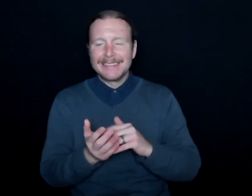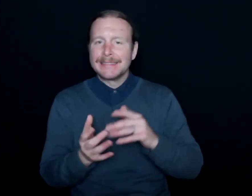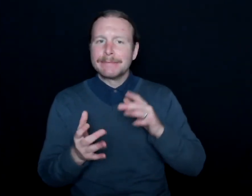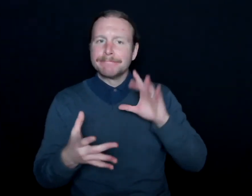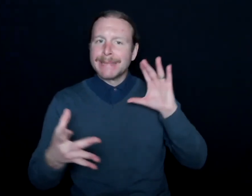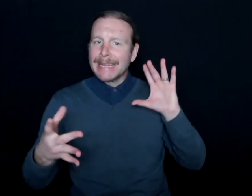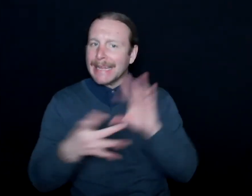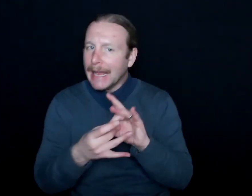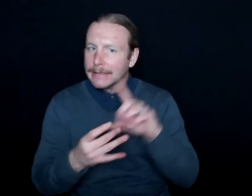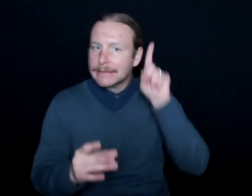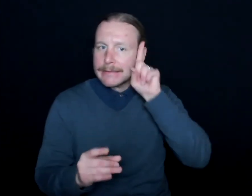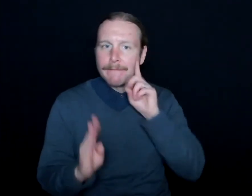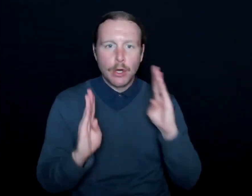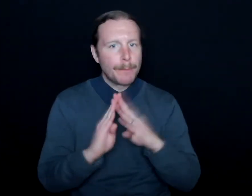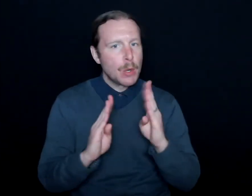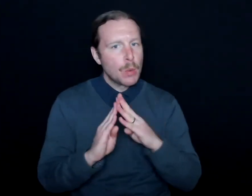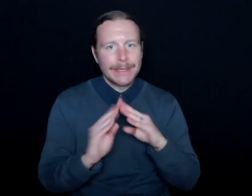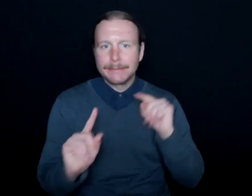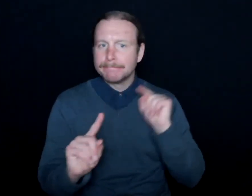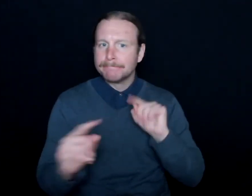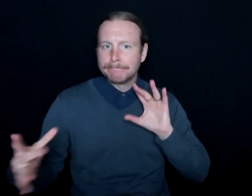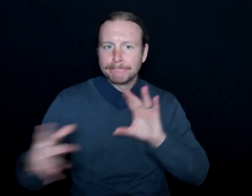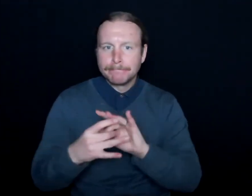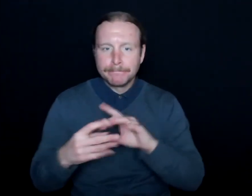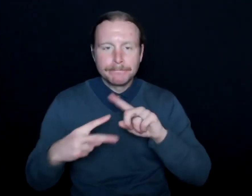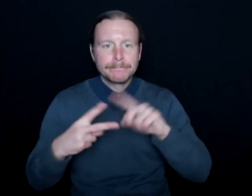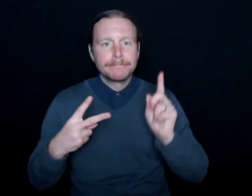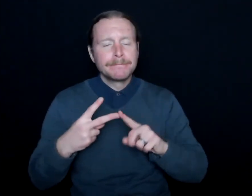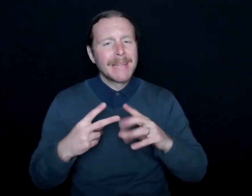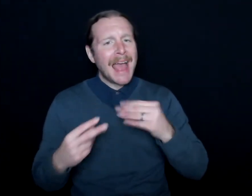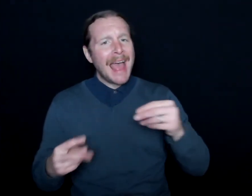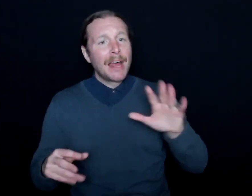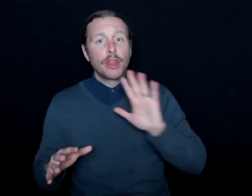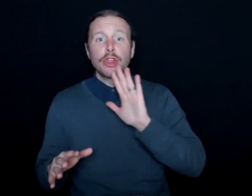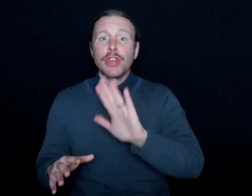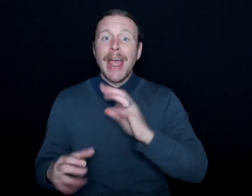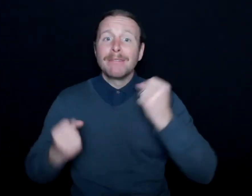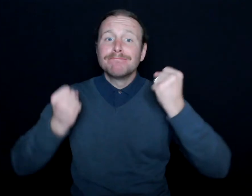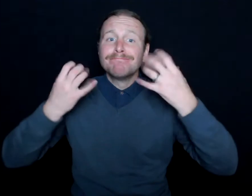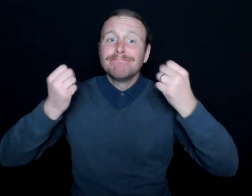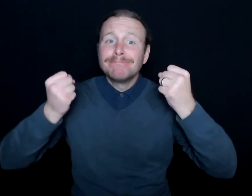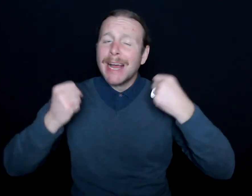with the deaf community, being a fly on the wall with their conversations about sports,